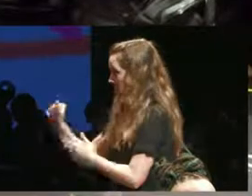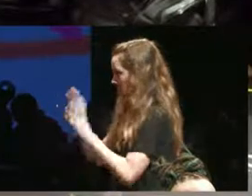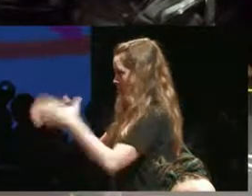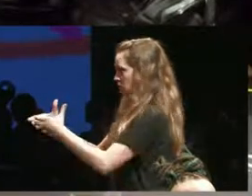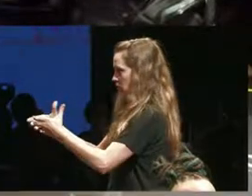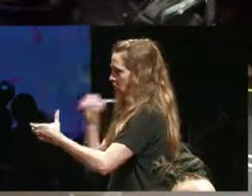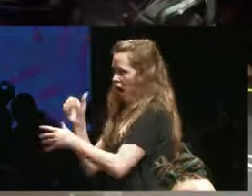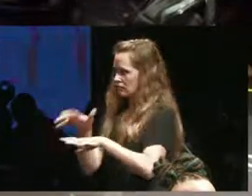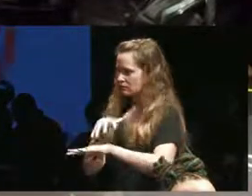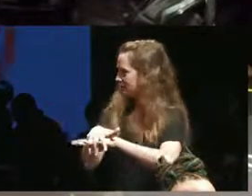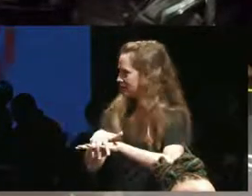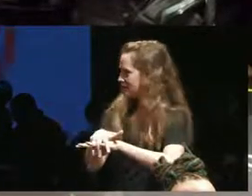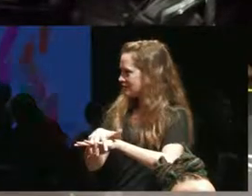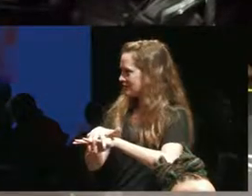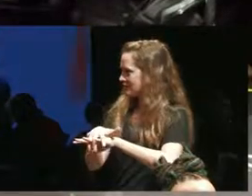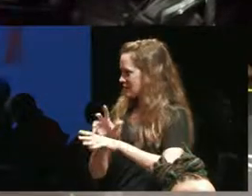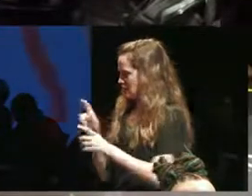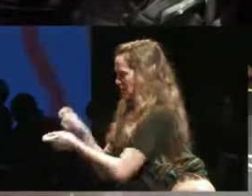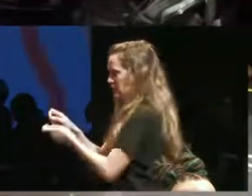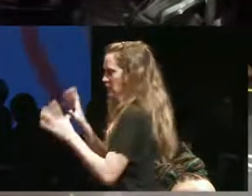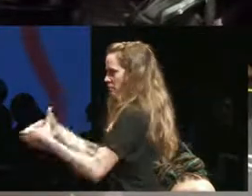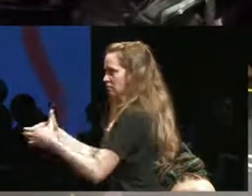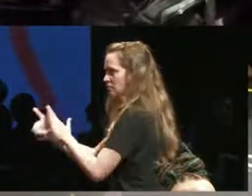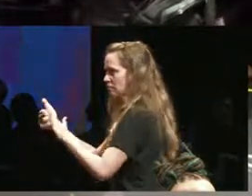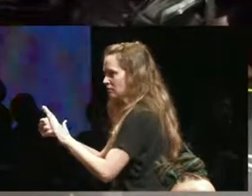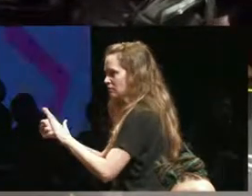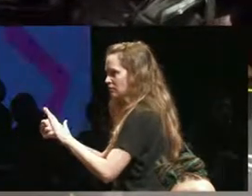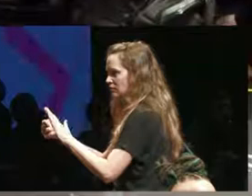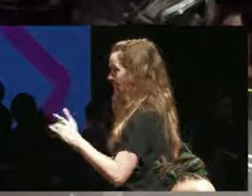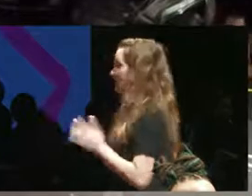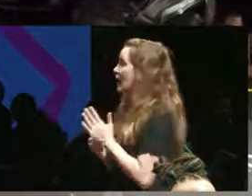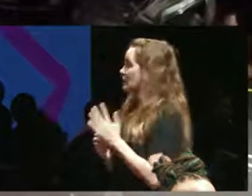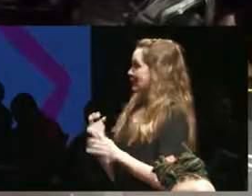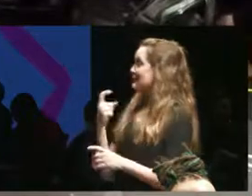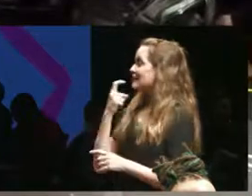something that is like very specific like the what me and Brian presented or